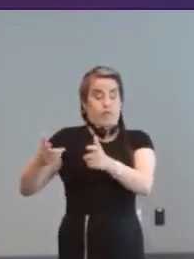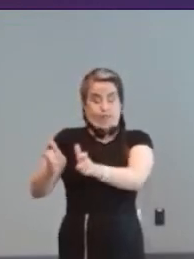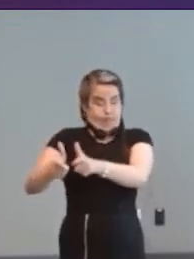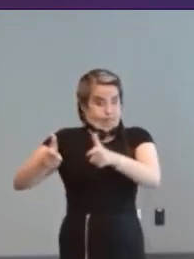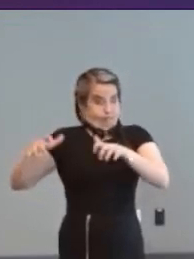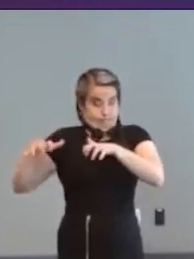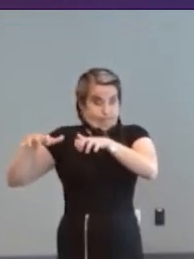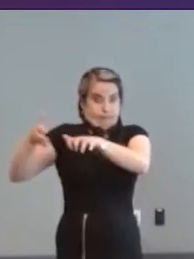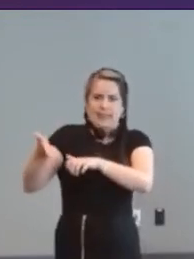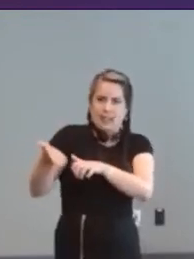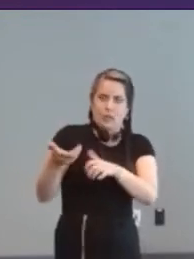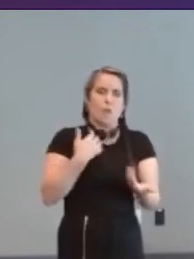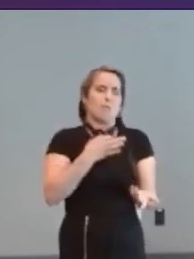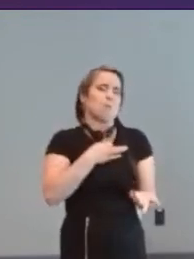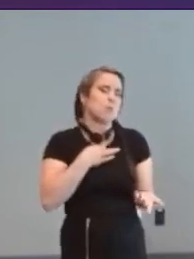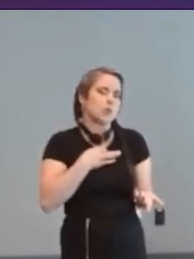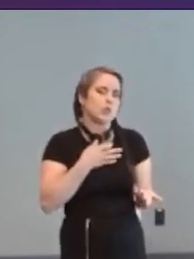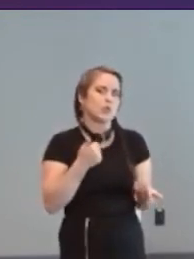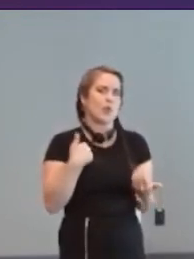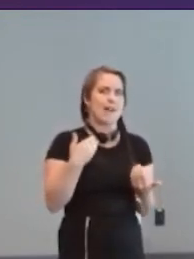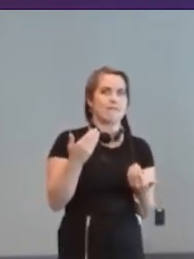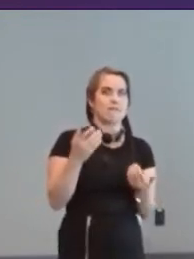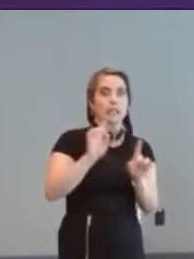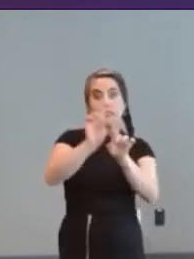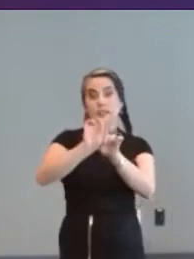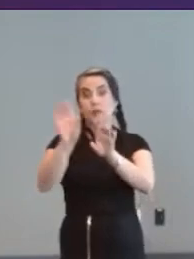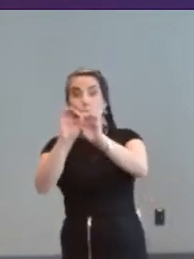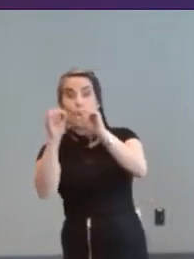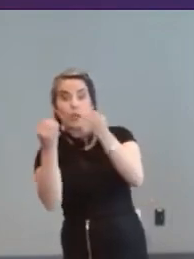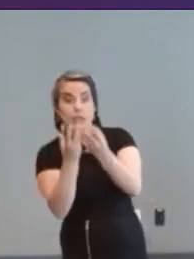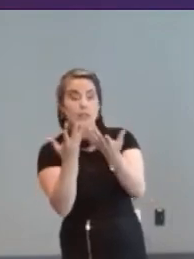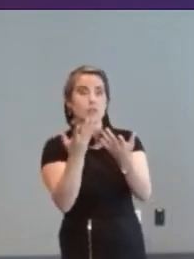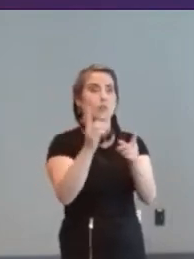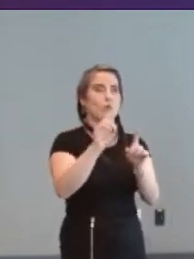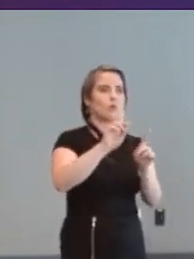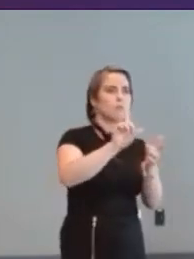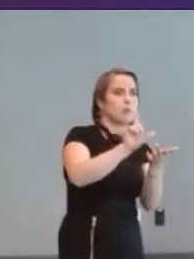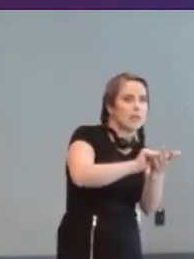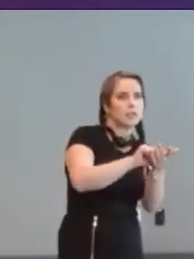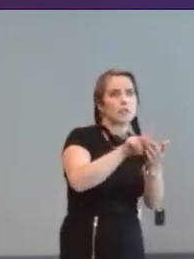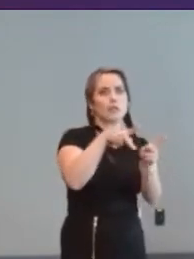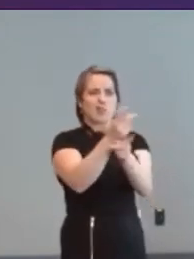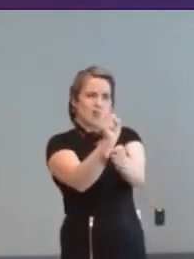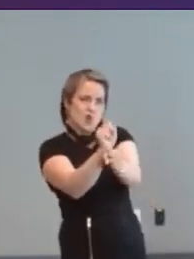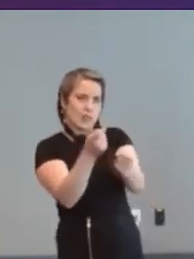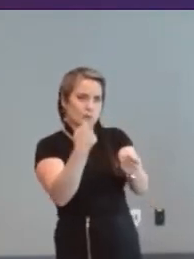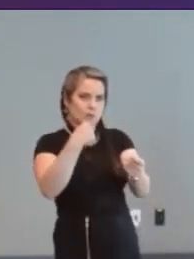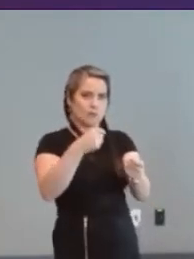have any either organisations or works that you would recommend people looking into uh in Japan for example?